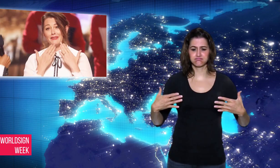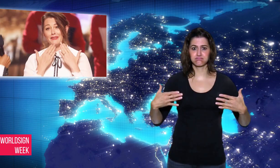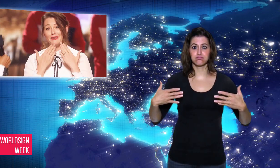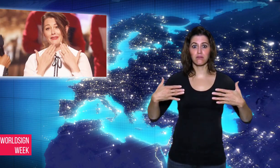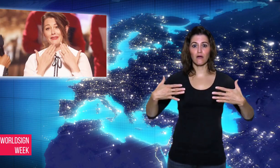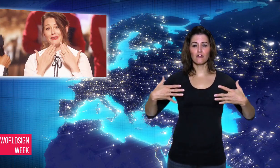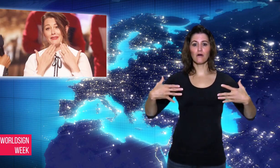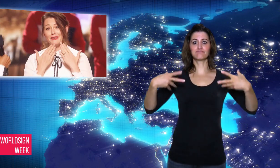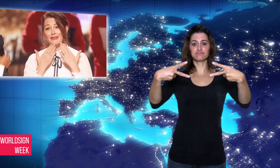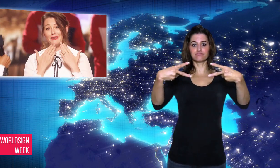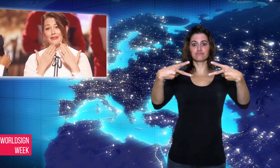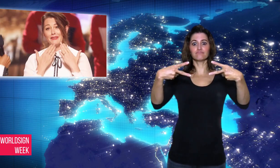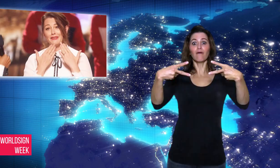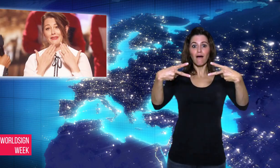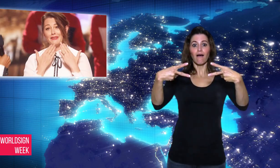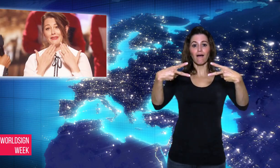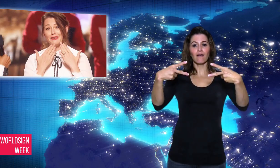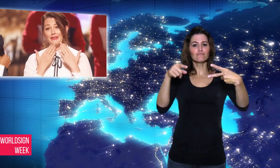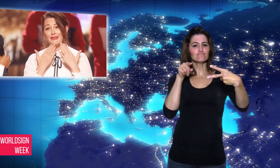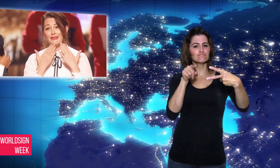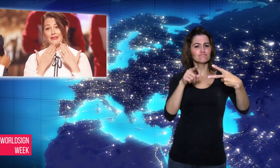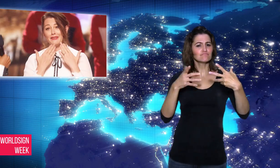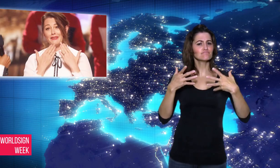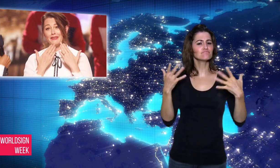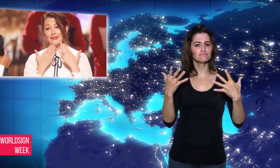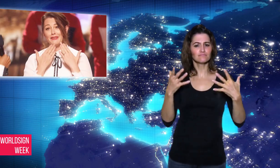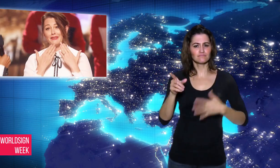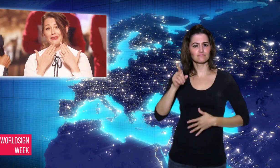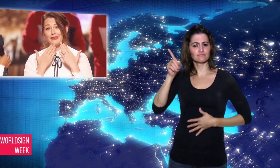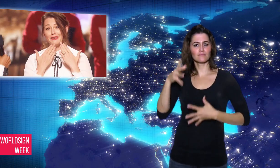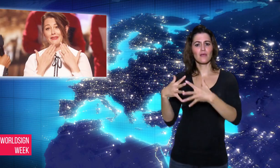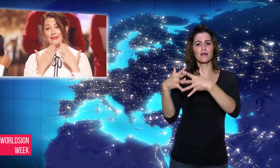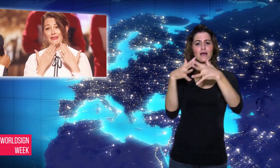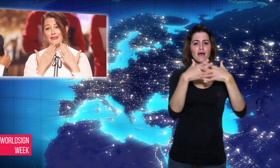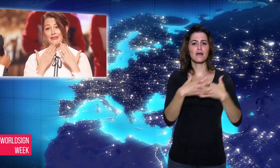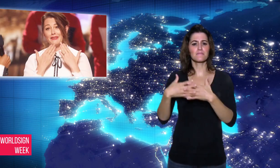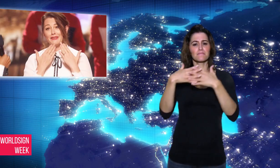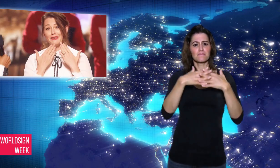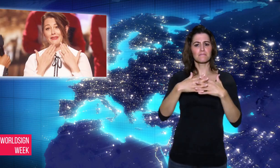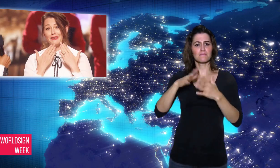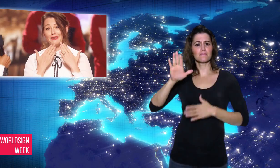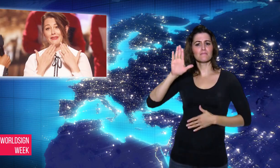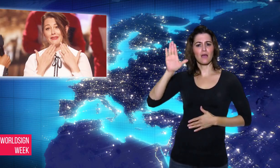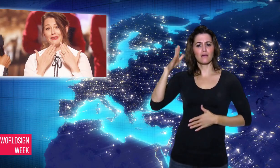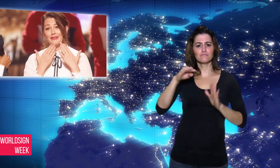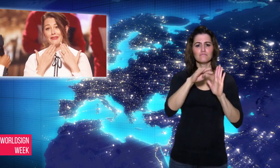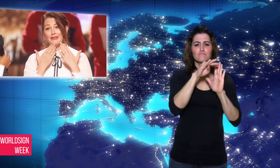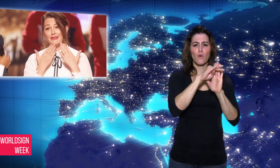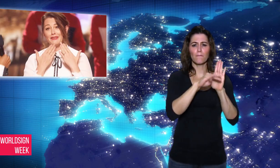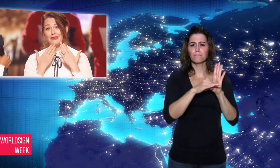semi-finals on “America’s Got Talent” television show.